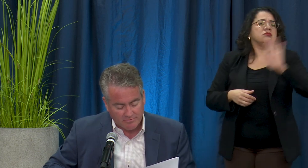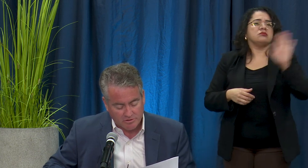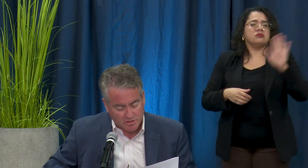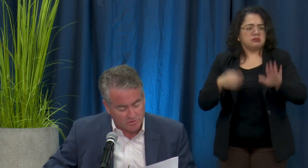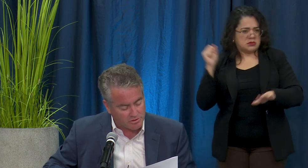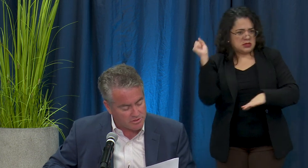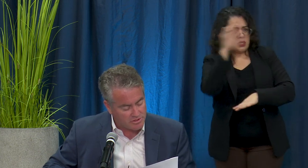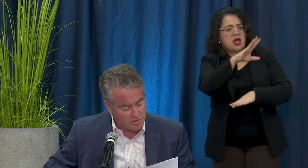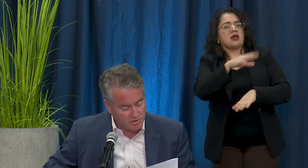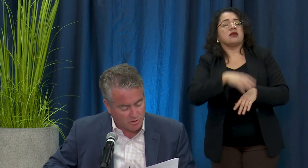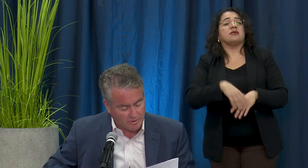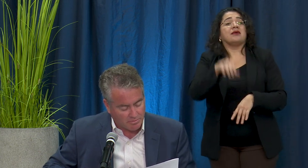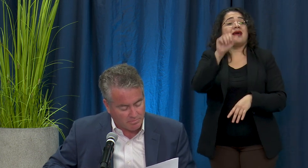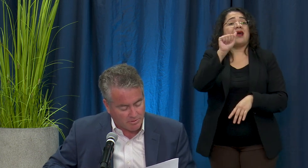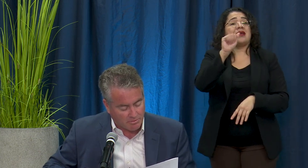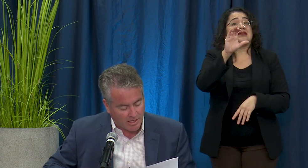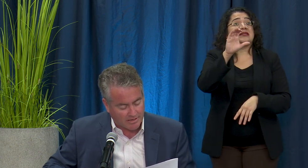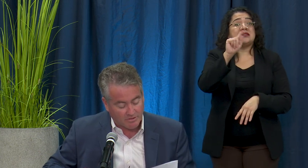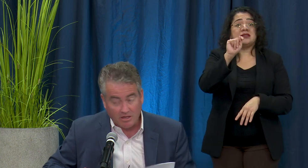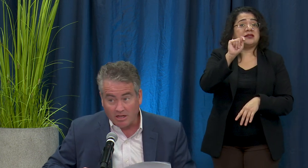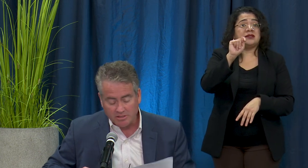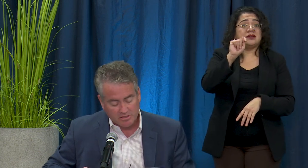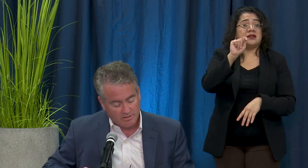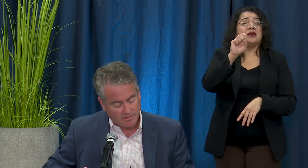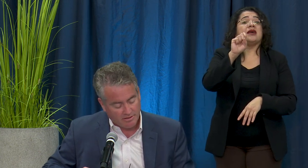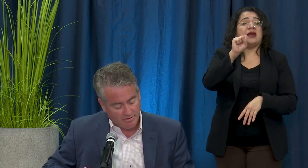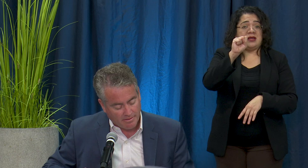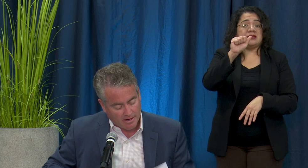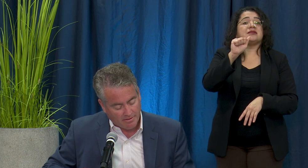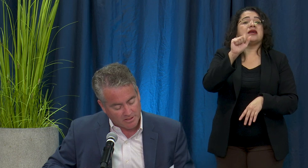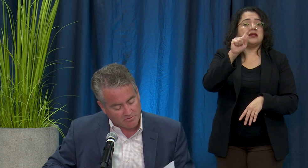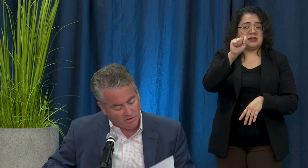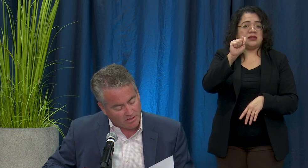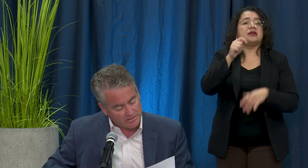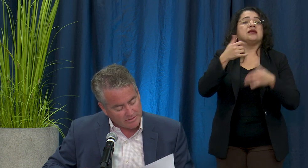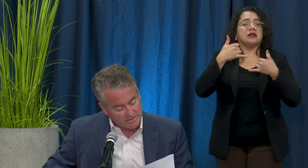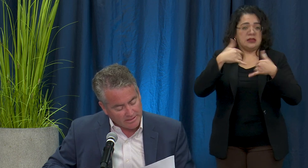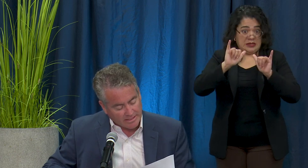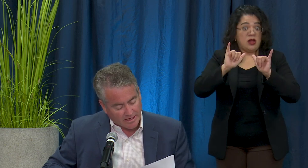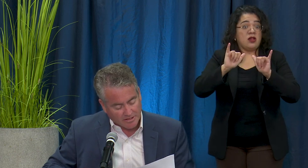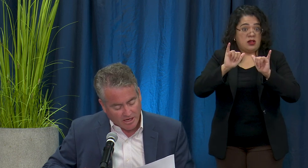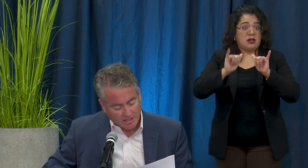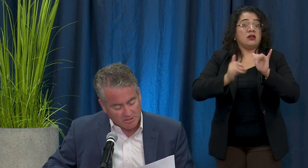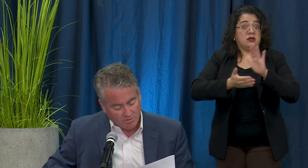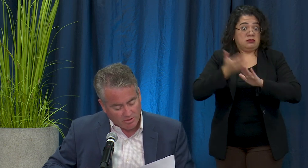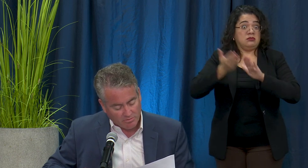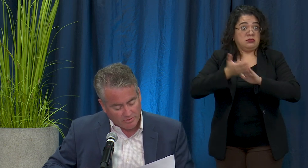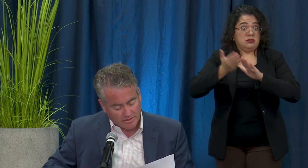for juniors who will be applying for college this fall. The College Board will